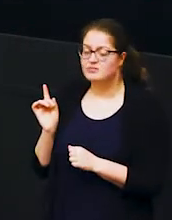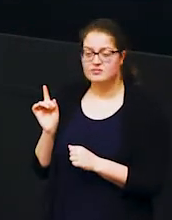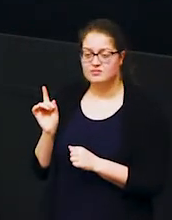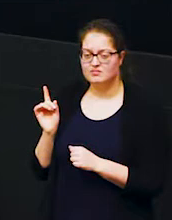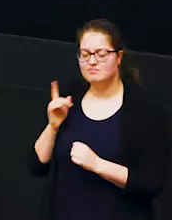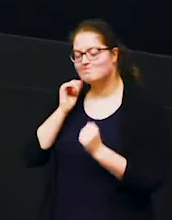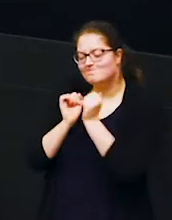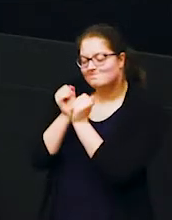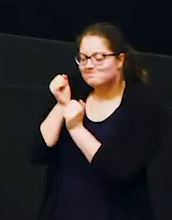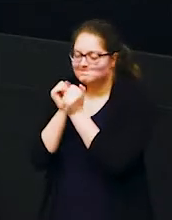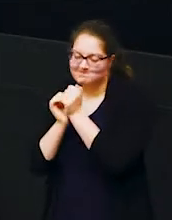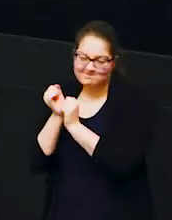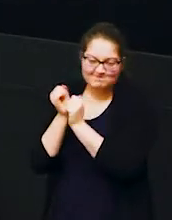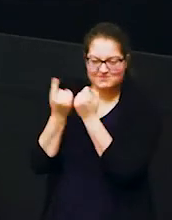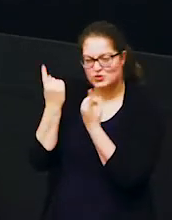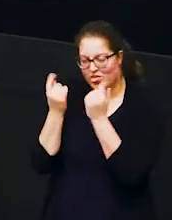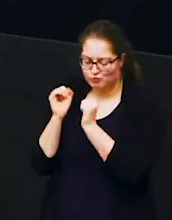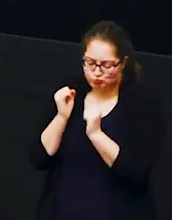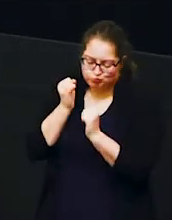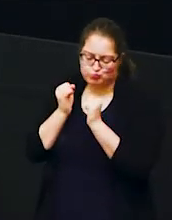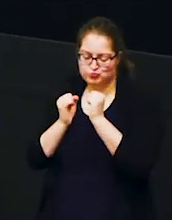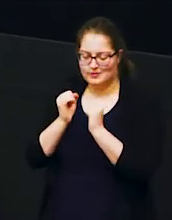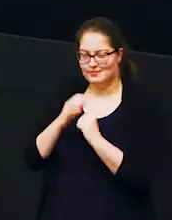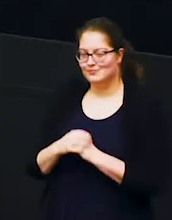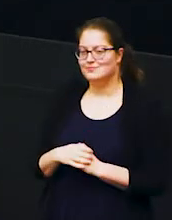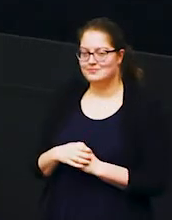of one another's bodies against one another the elephants were rubbing to say and that's